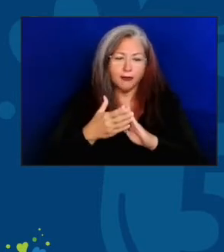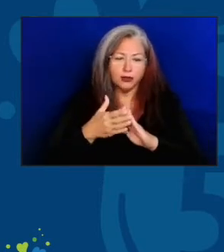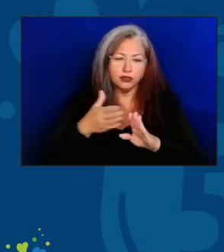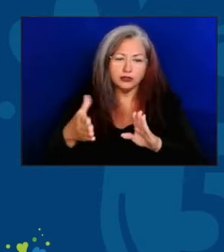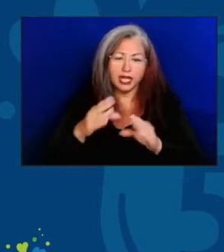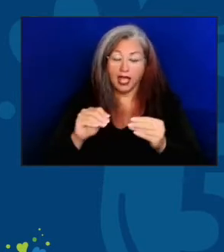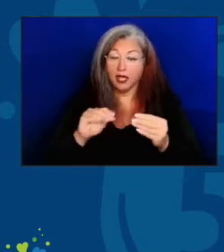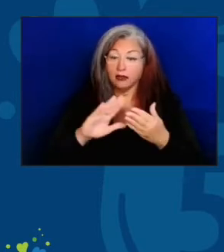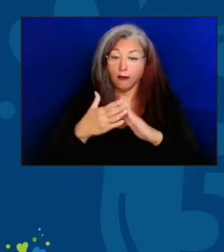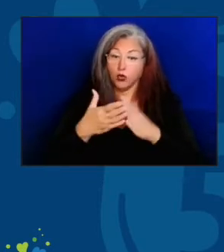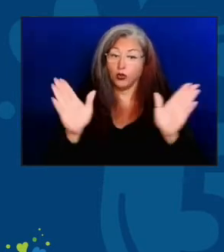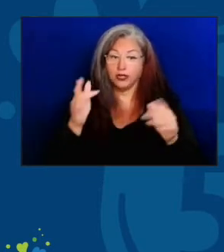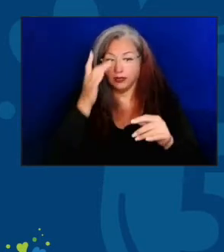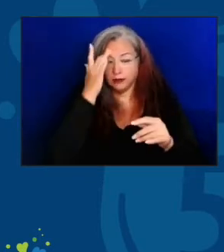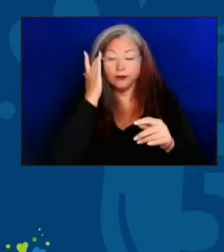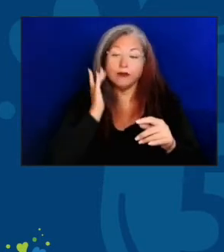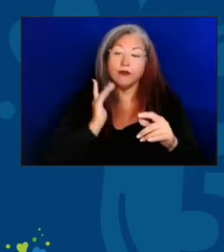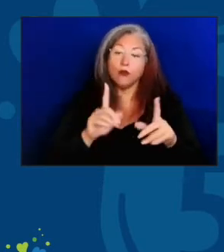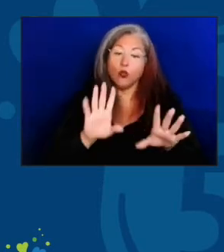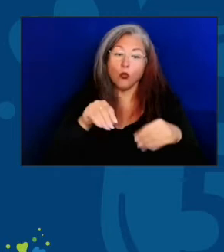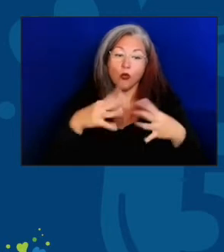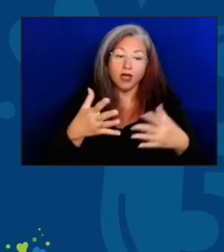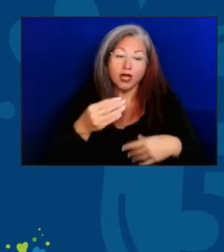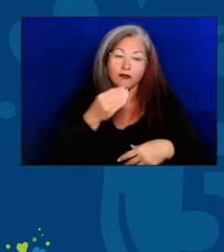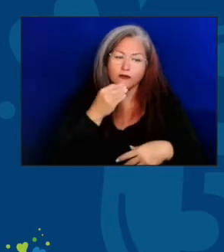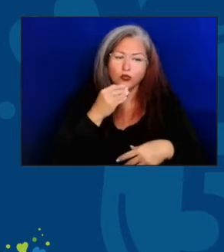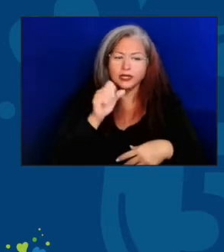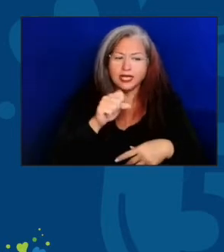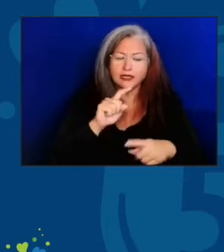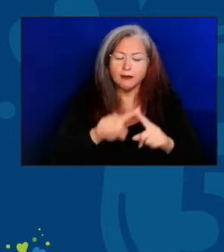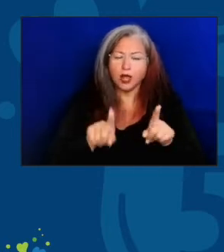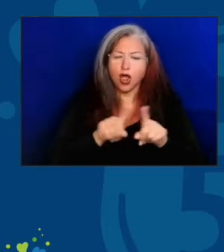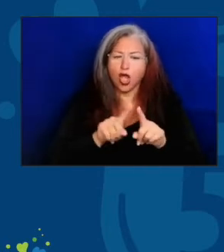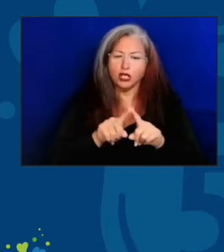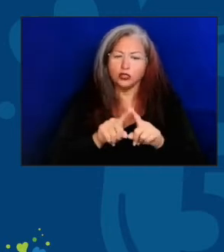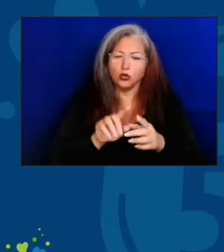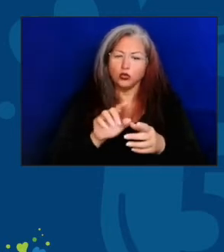not only to provide food, but to eliminate social isolation.